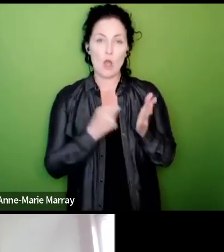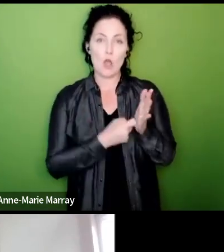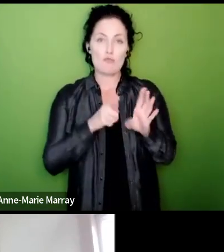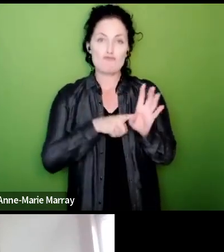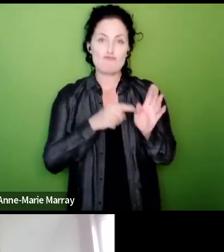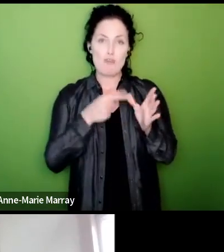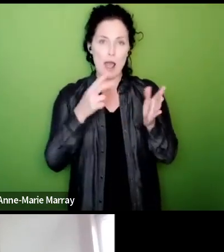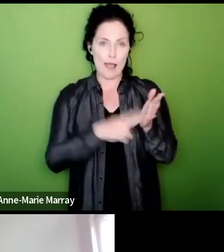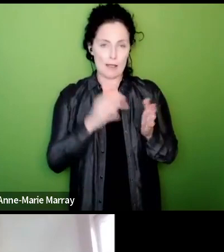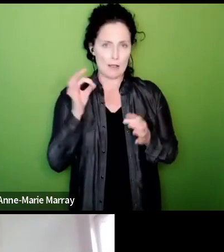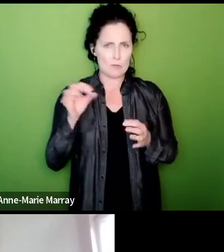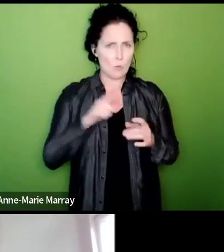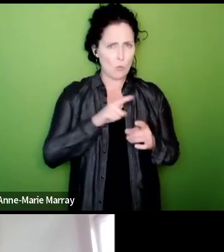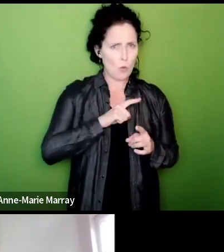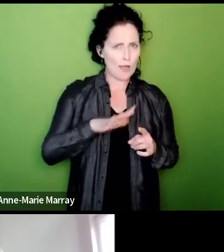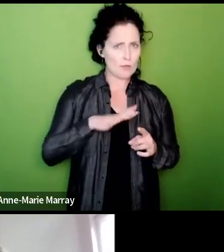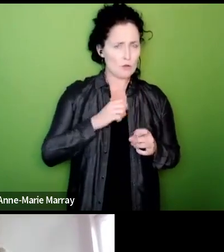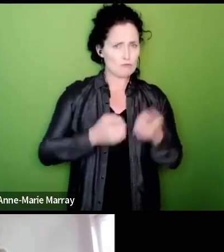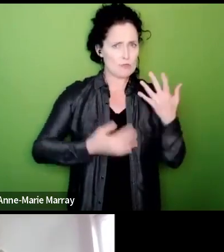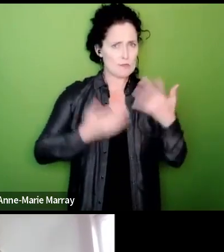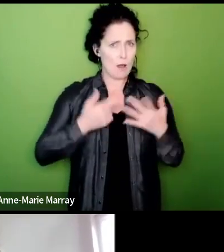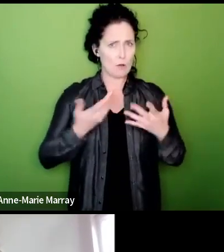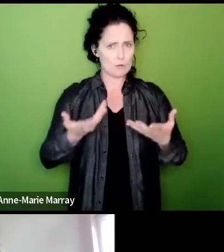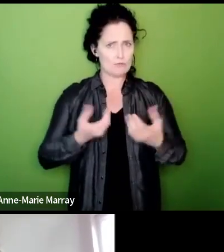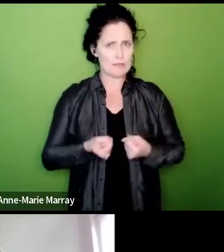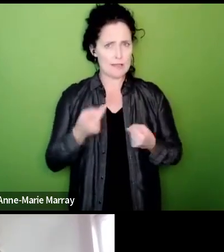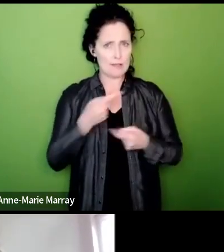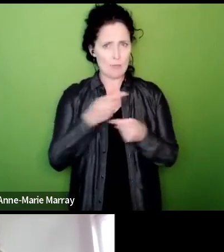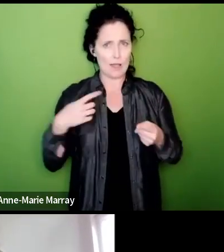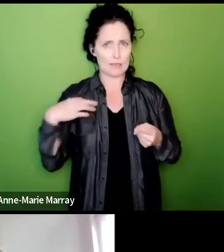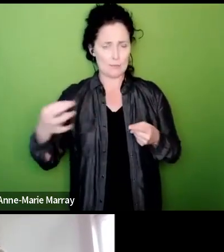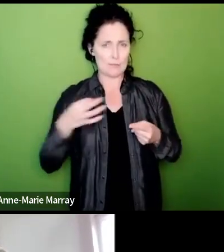why haven't the results already gone out to rep some members in advance of this meeting